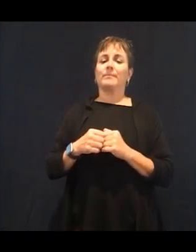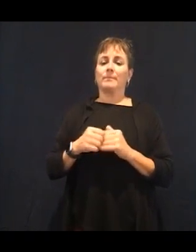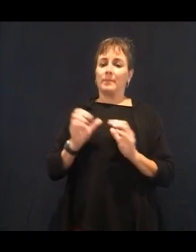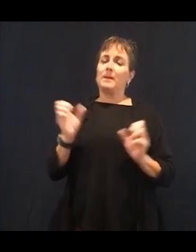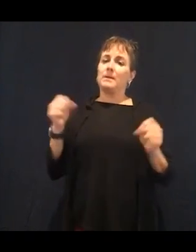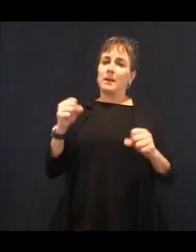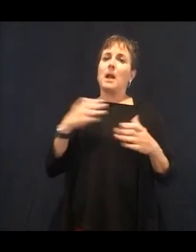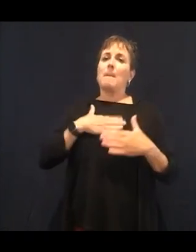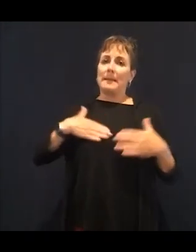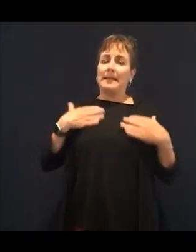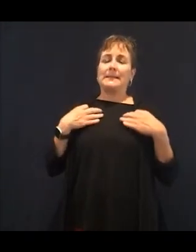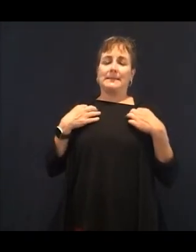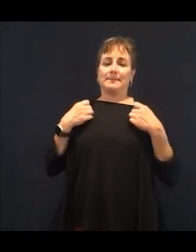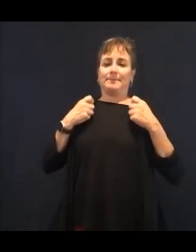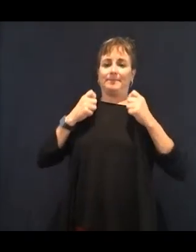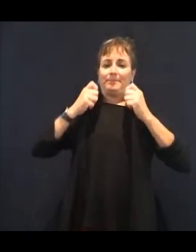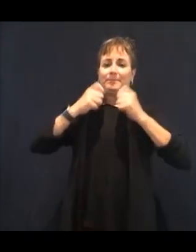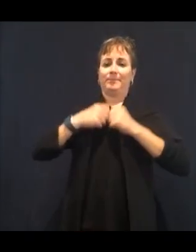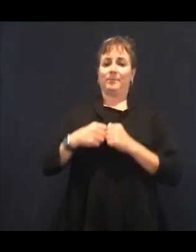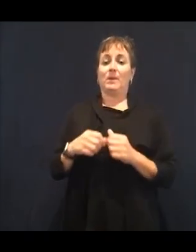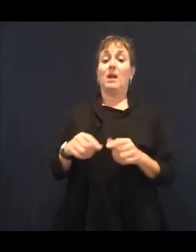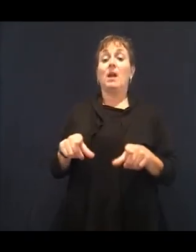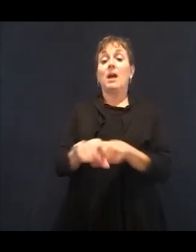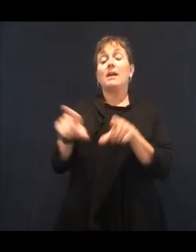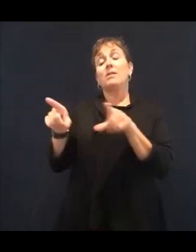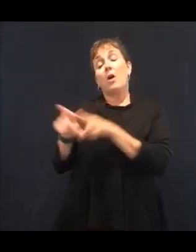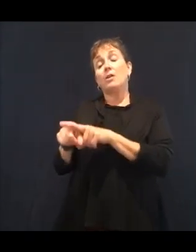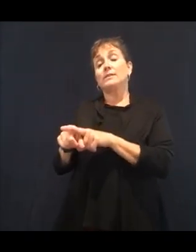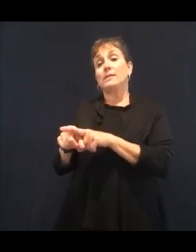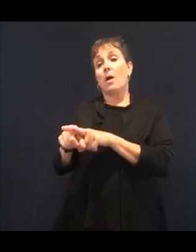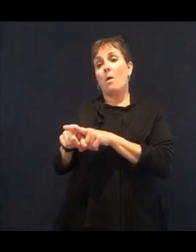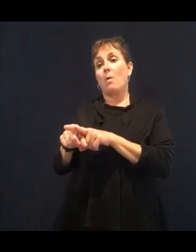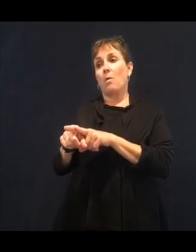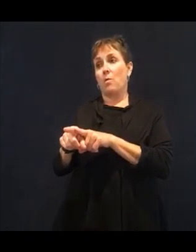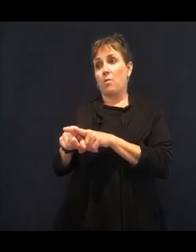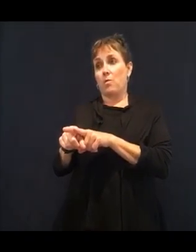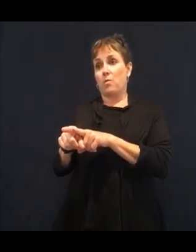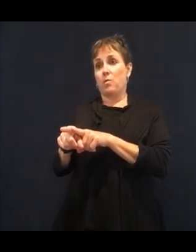they really put a lot of chemicals.